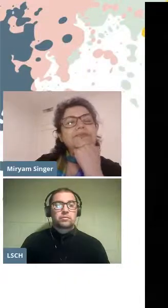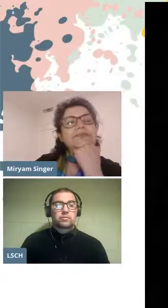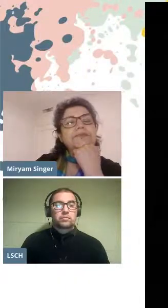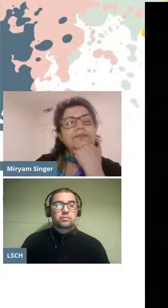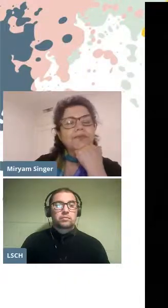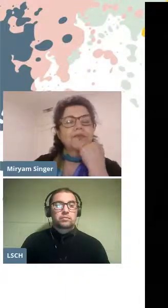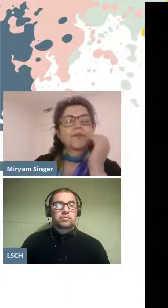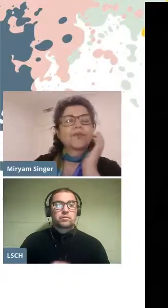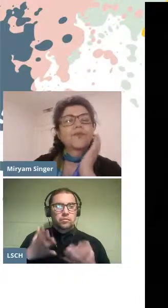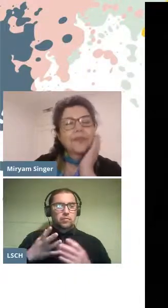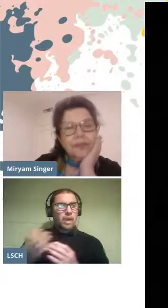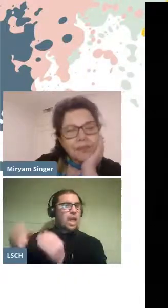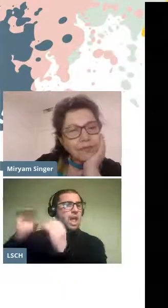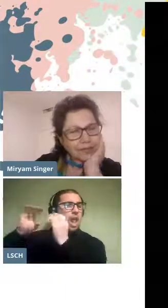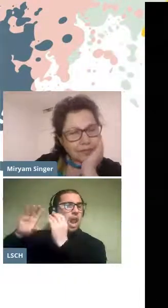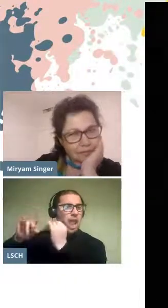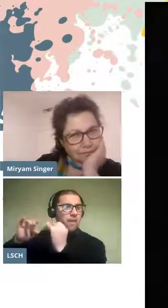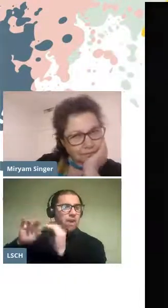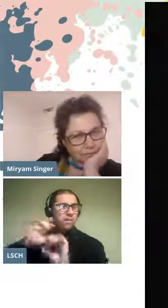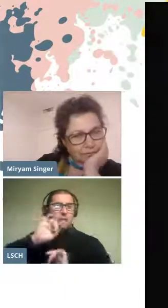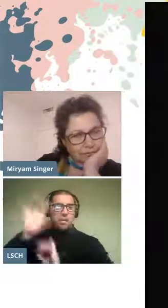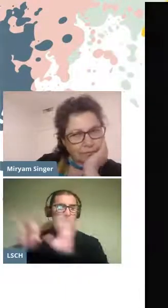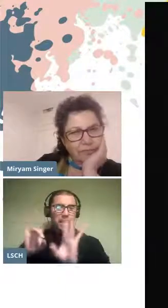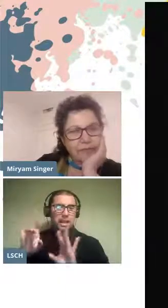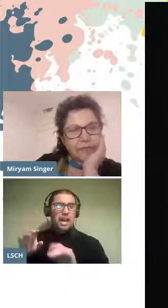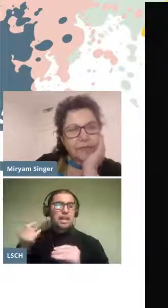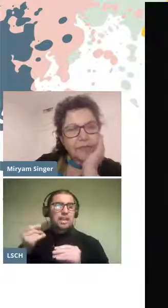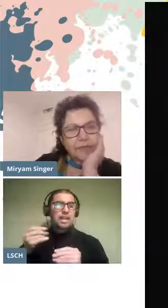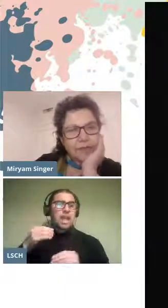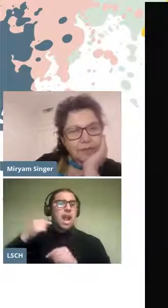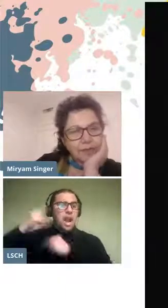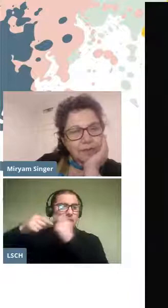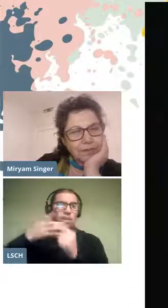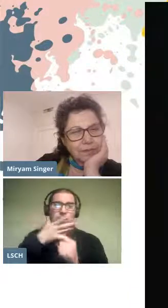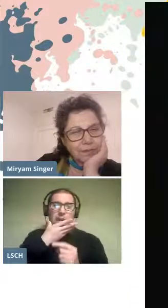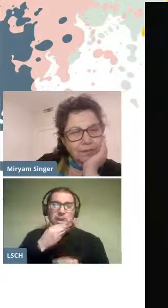The magic flute is the wonderful story of the love that Prince Tamino feels